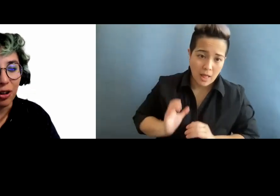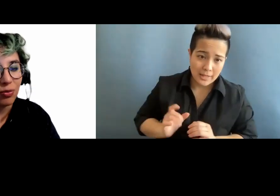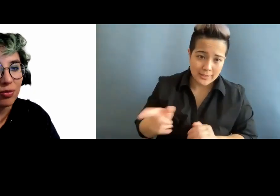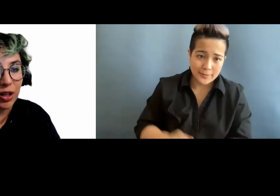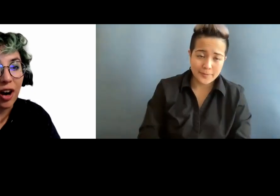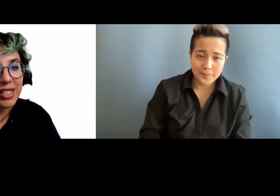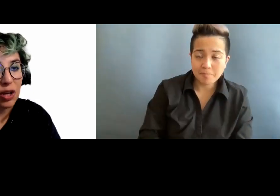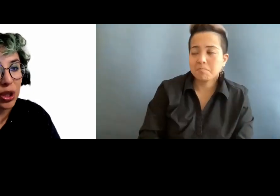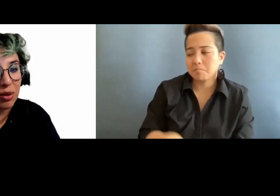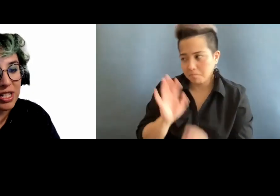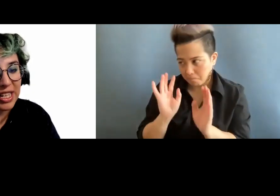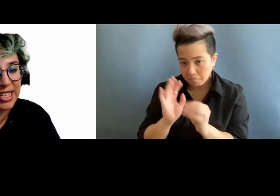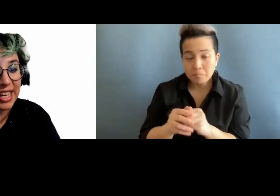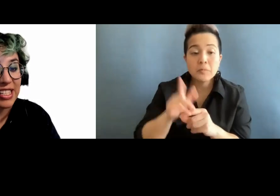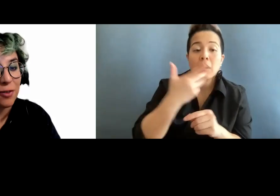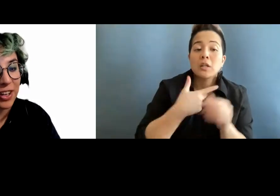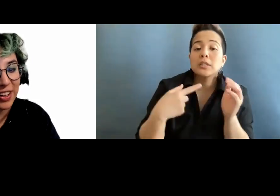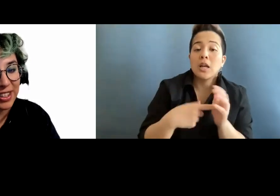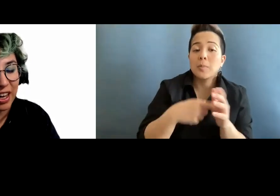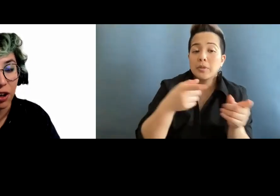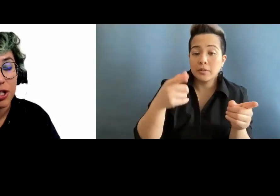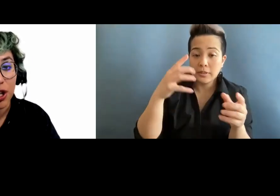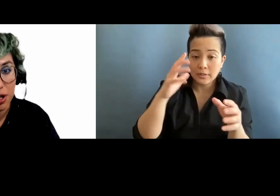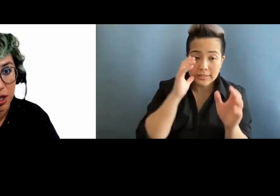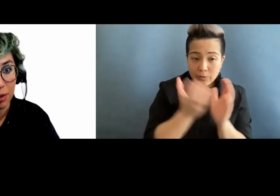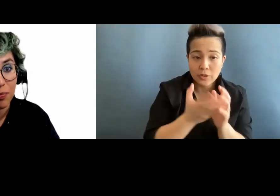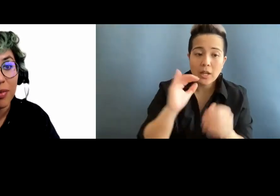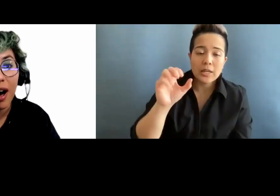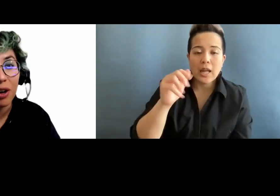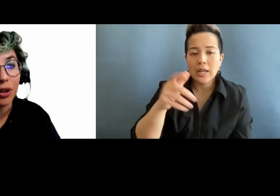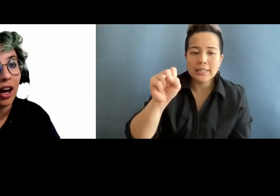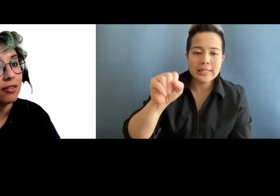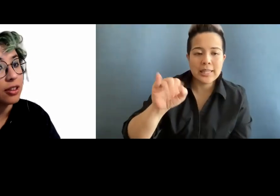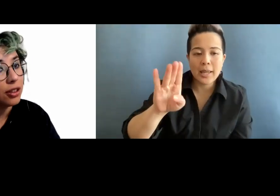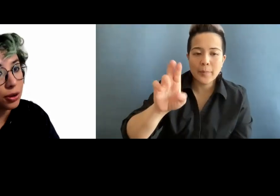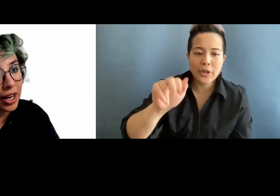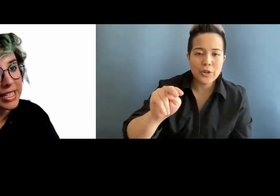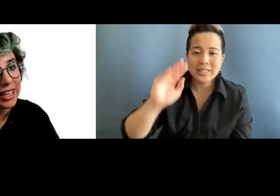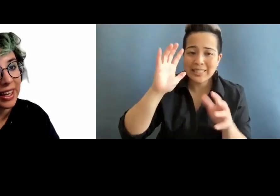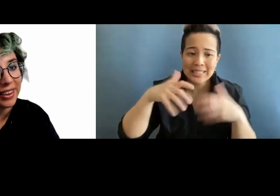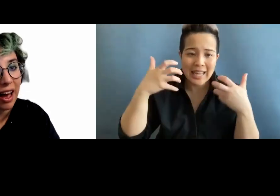Now, our example image is a Siberian tiger charging. I would have no idea that that